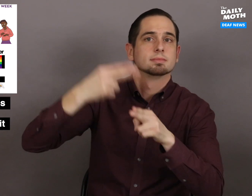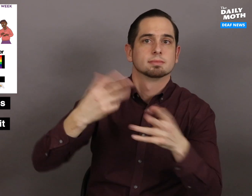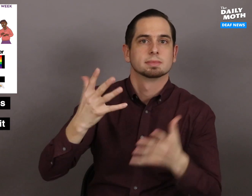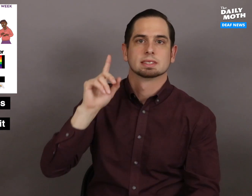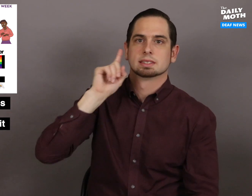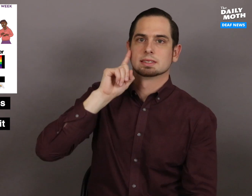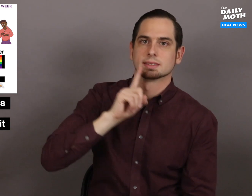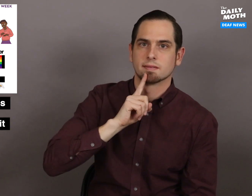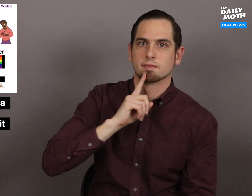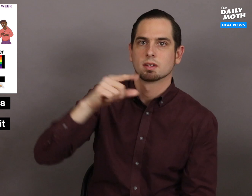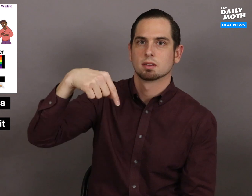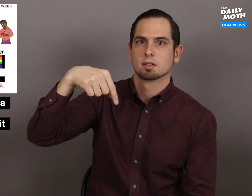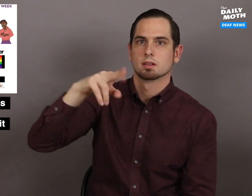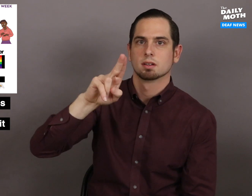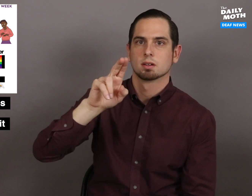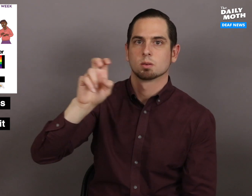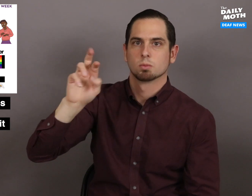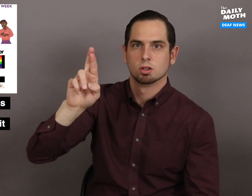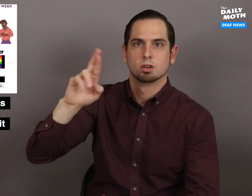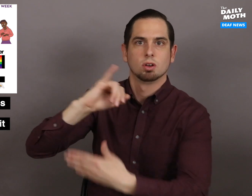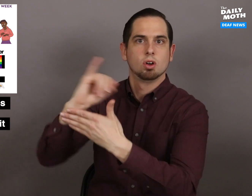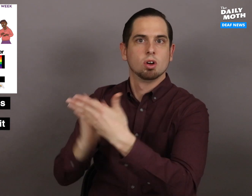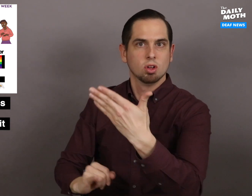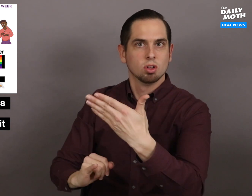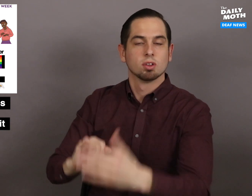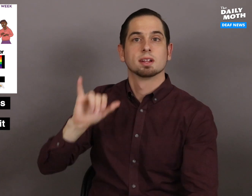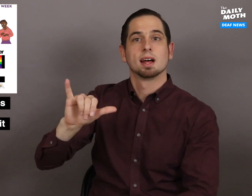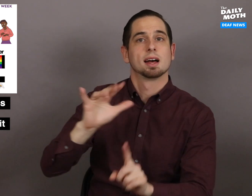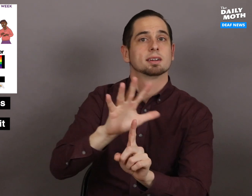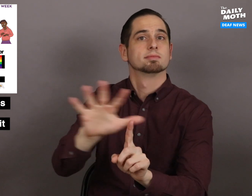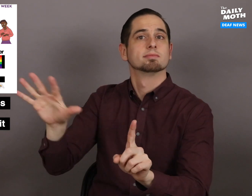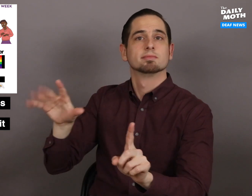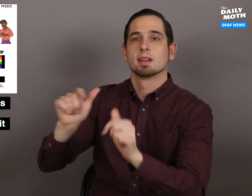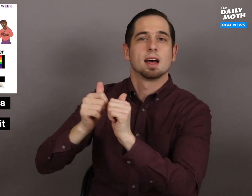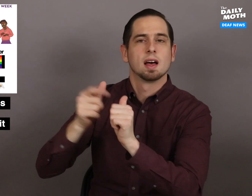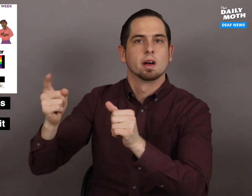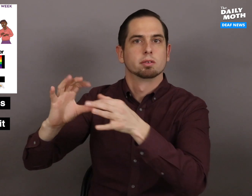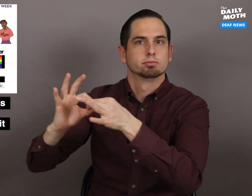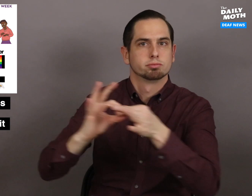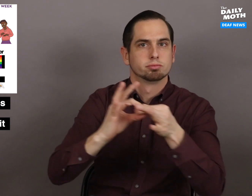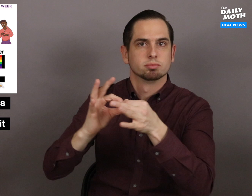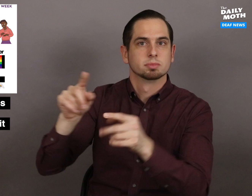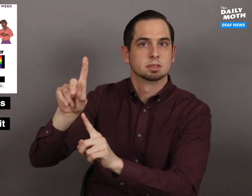called "Deaf Queer Art." The exhibit was a collaboration between